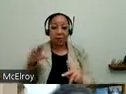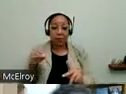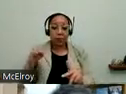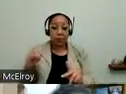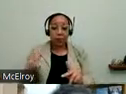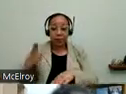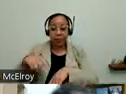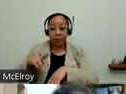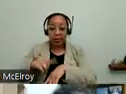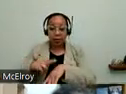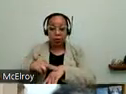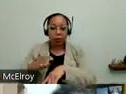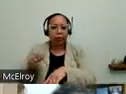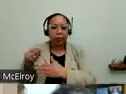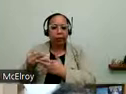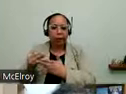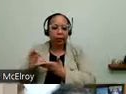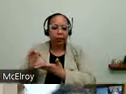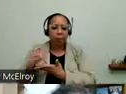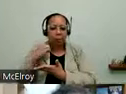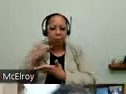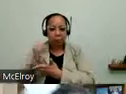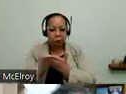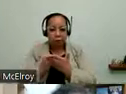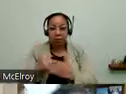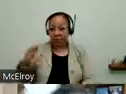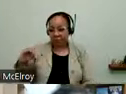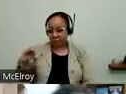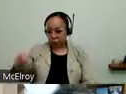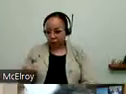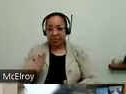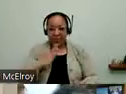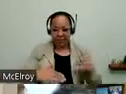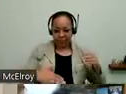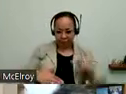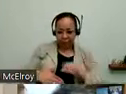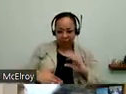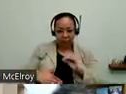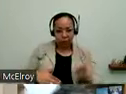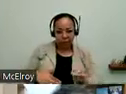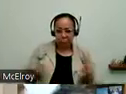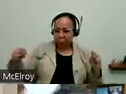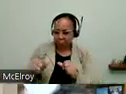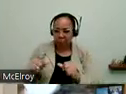opportunity was funded 50% by the National Endowment of the Arts. And the city funded 50 percent. I'm excited to see who the applicants will